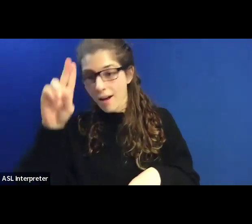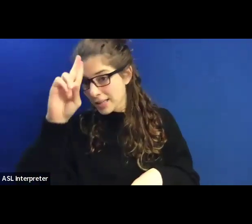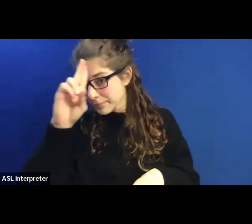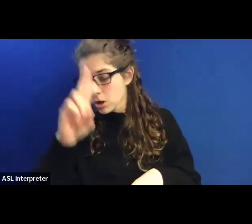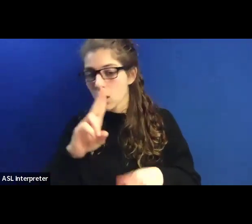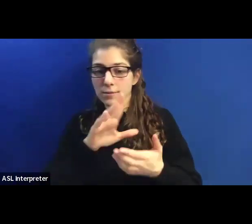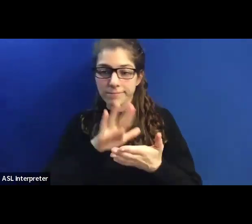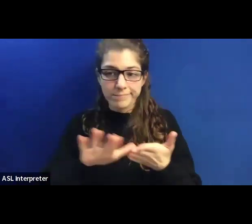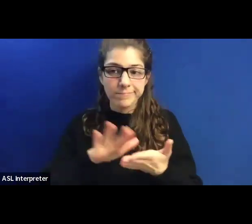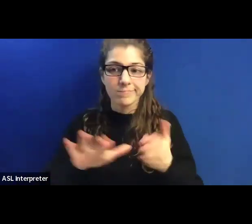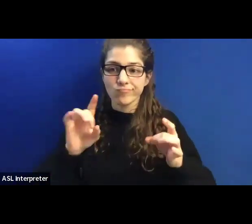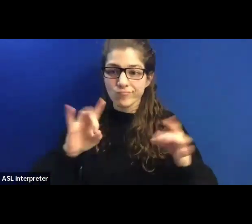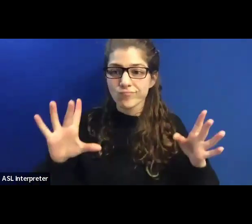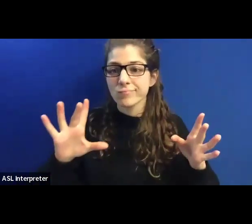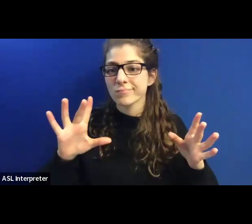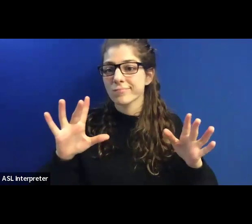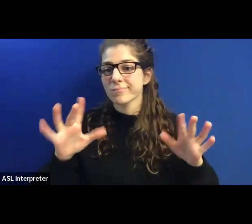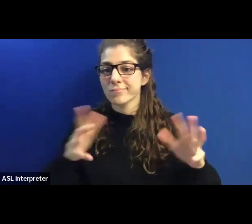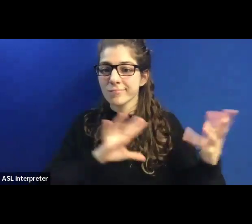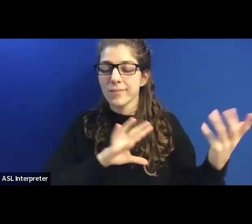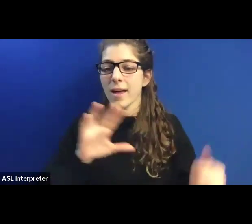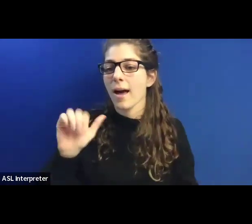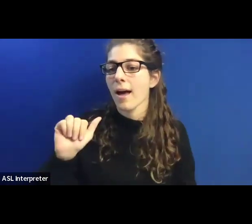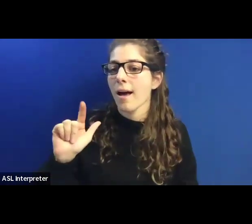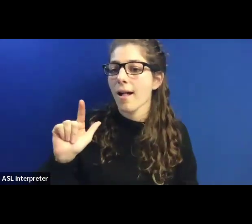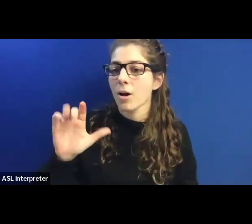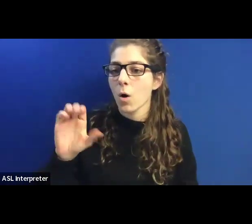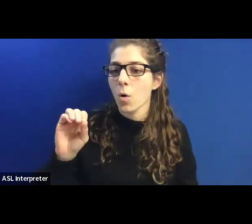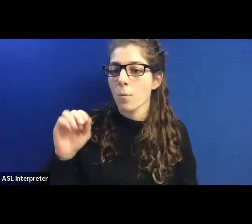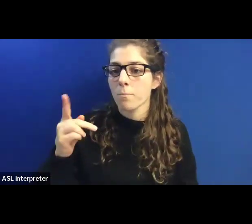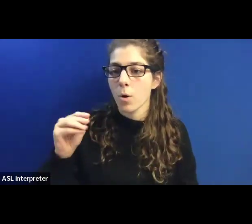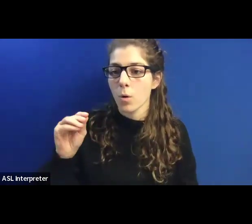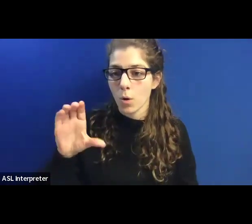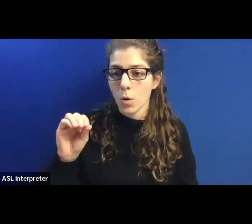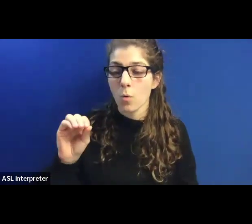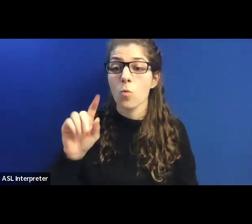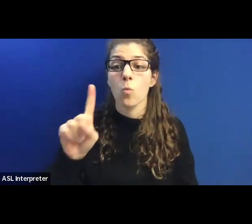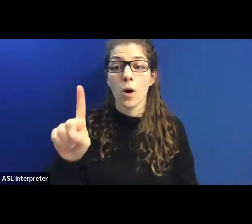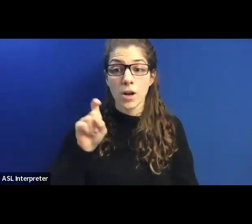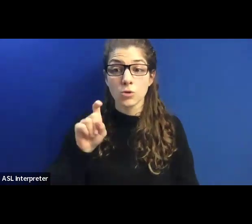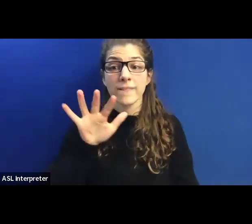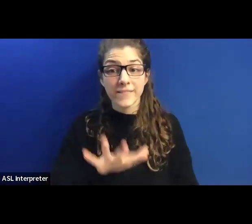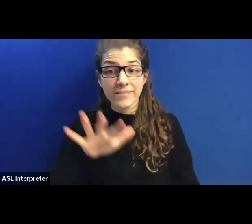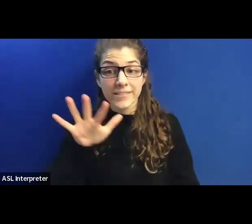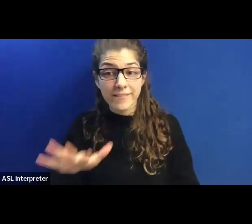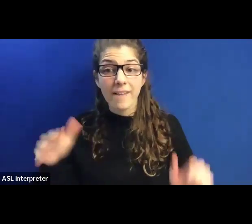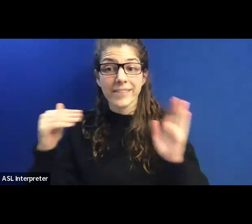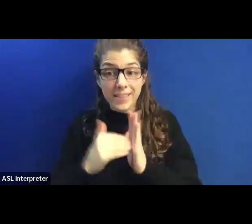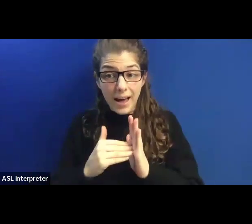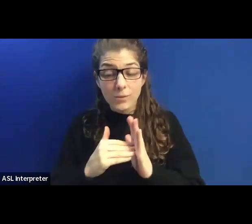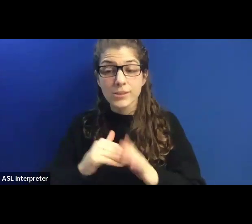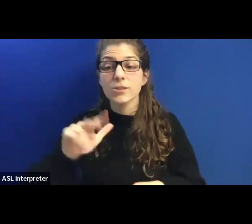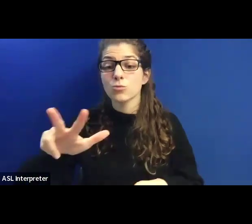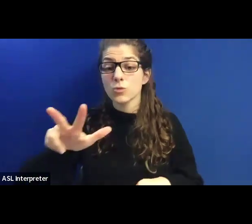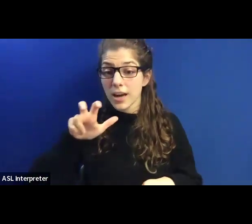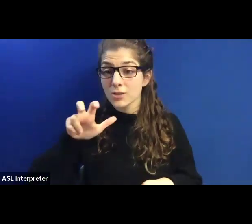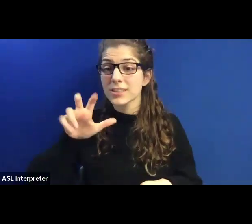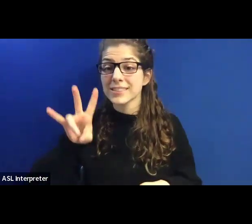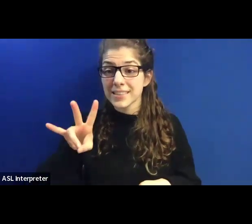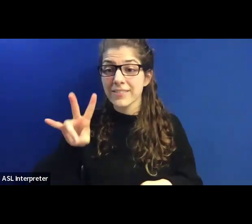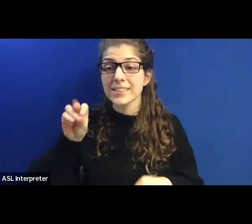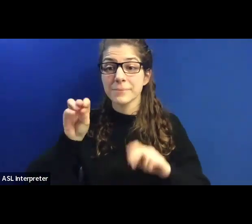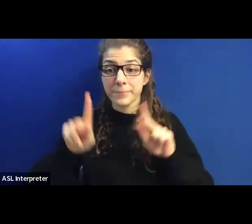In Acapulco, there are 155,370 people living with disabilities.